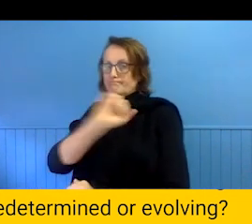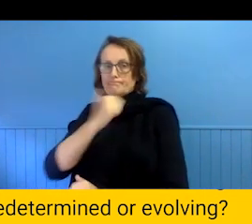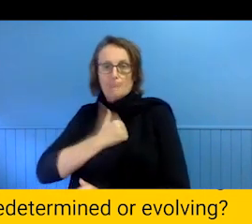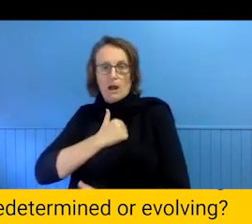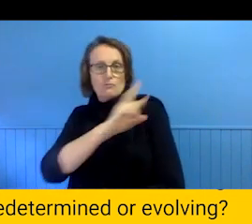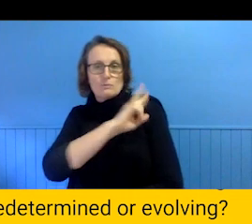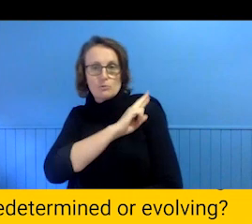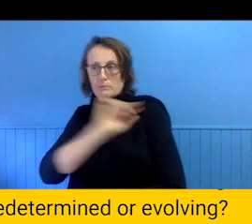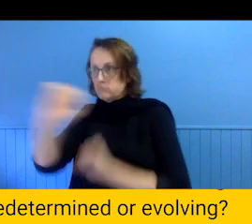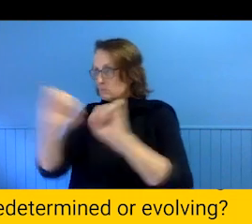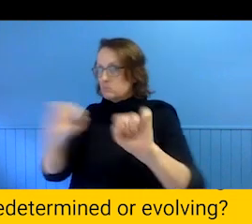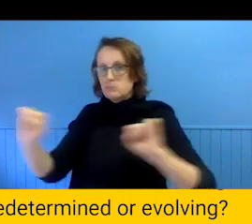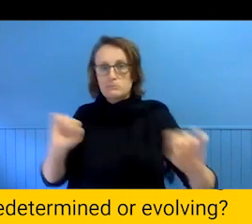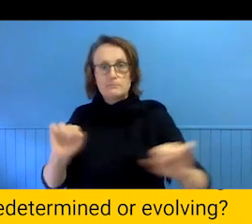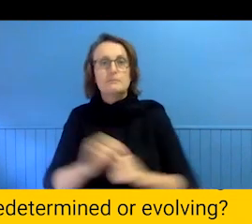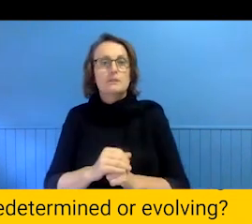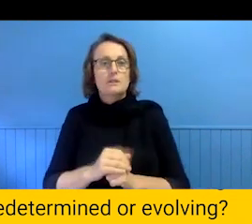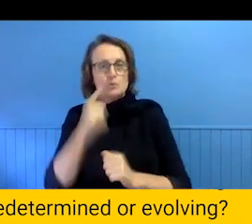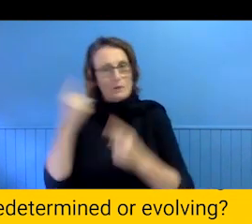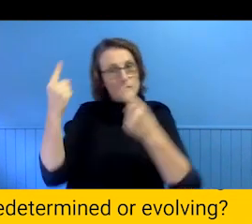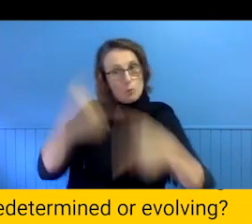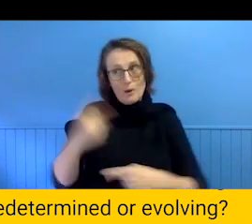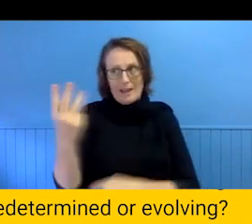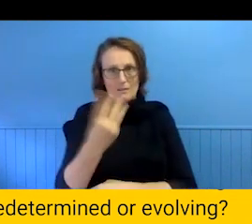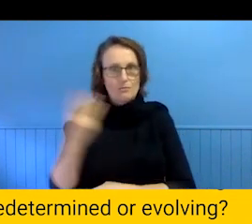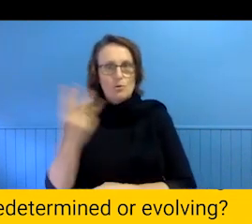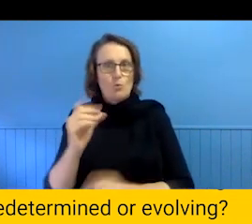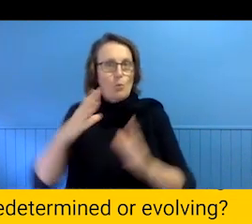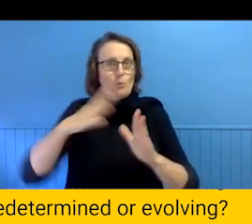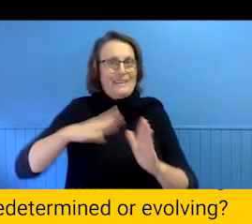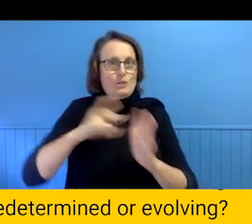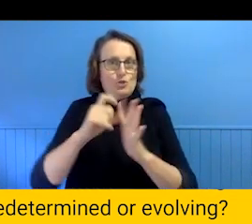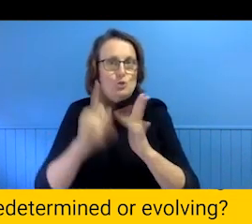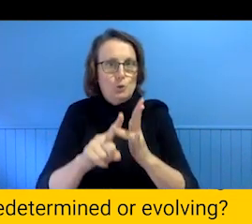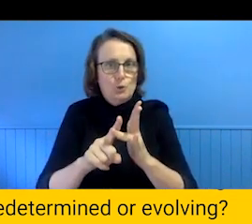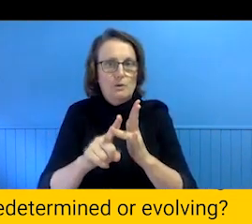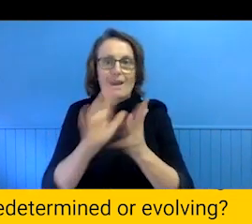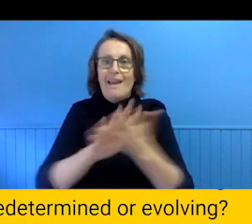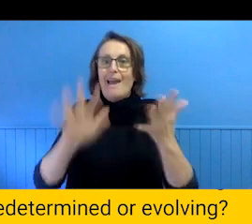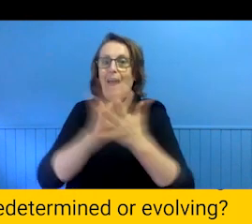that a lot of work comes in figuring out together what is necessary. What is going to make that project work?